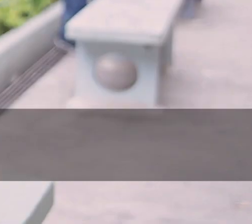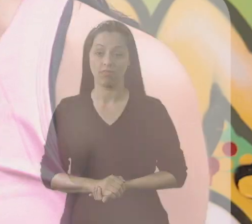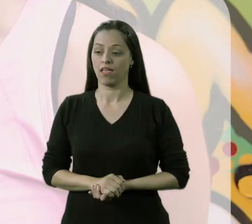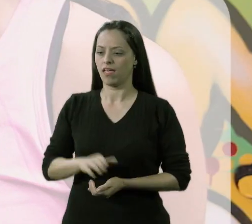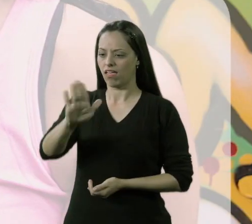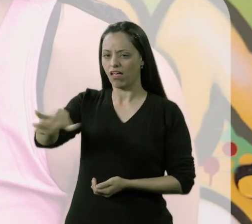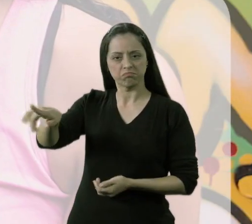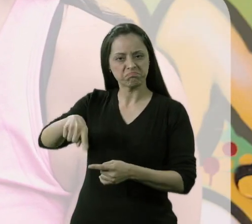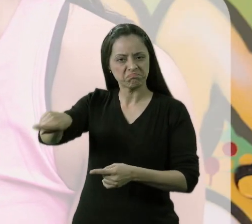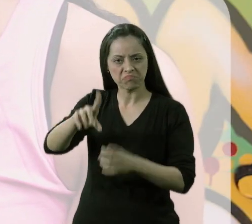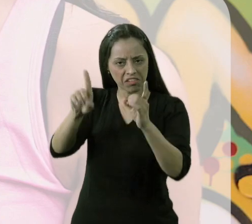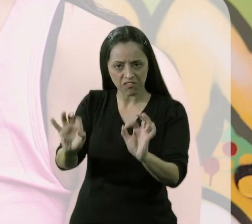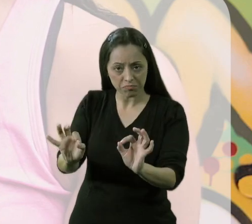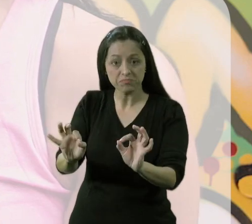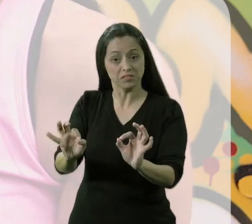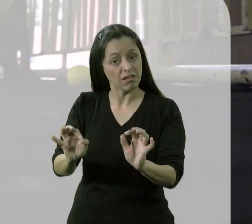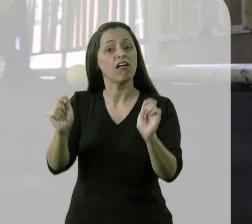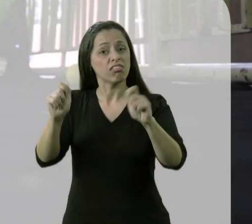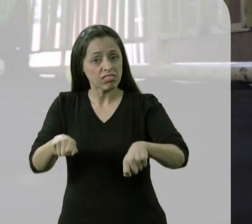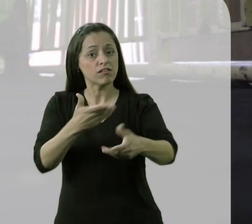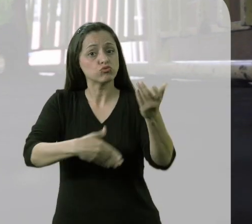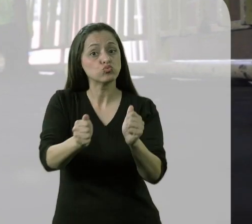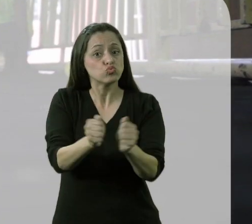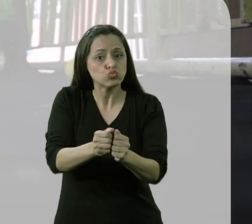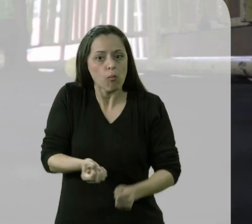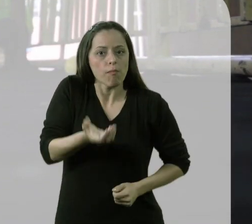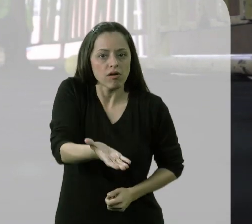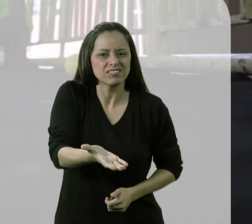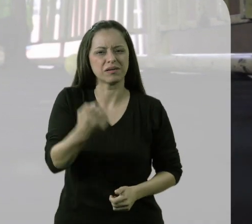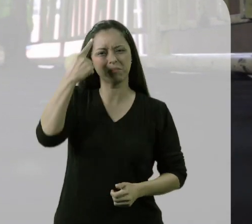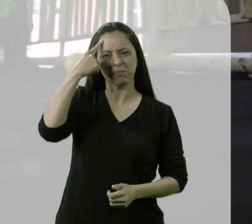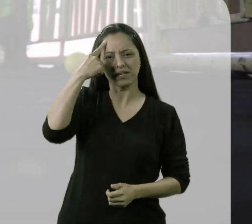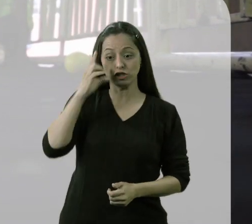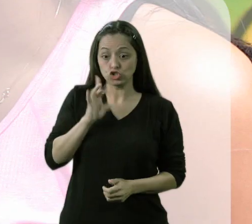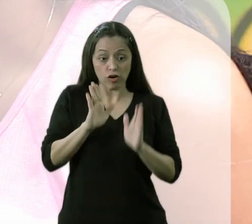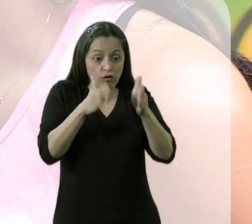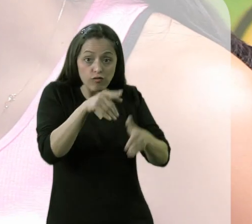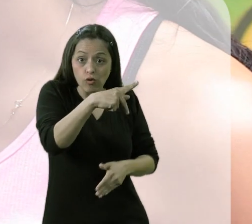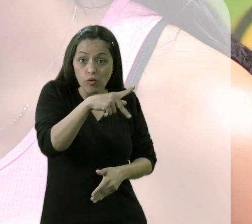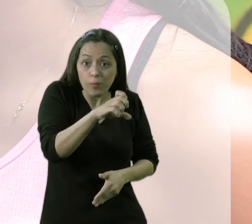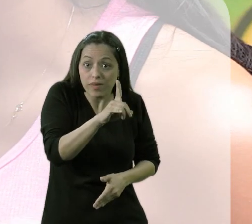For other children with no disabilities, boccia is not an embarrassment. Because we did not want to make a motor activity only for Pedro,